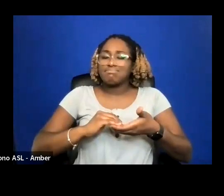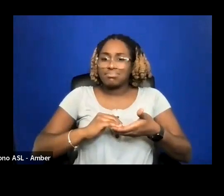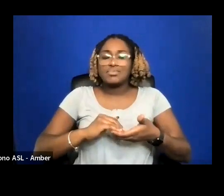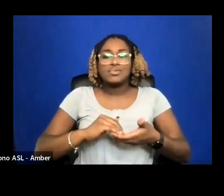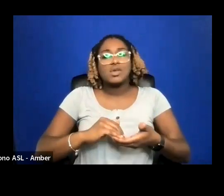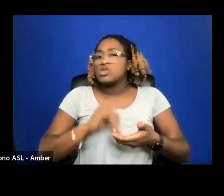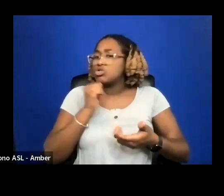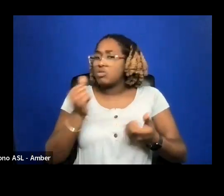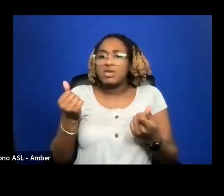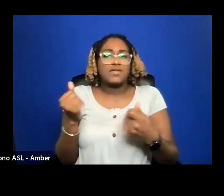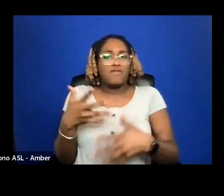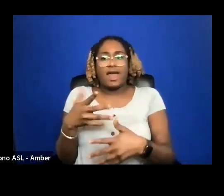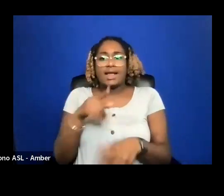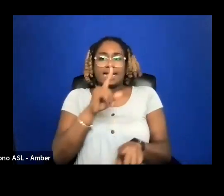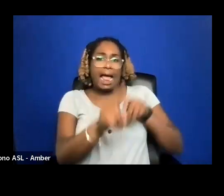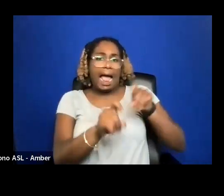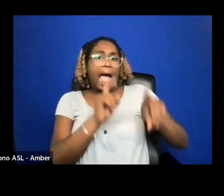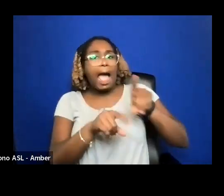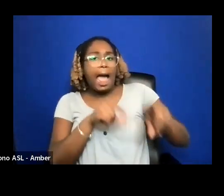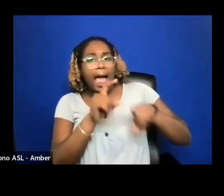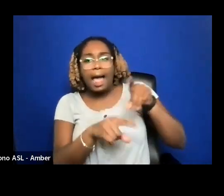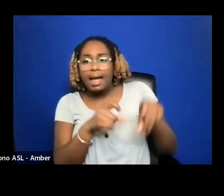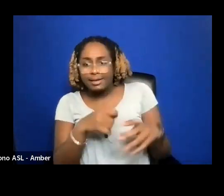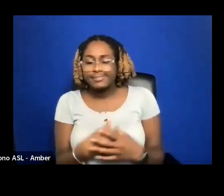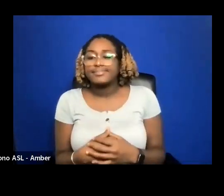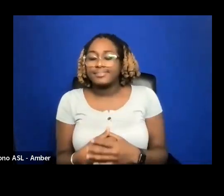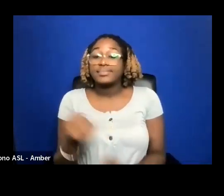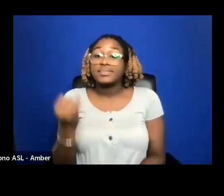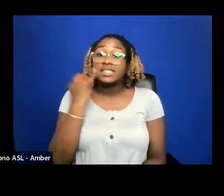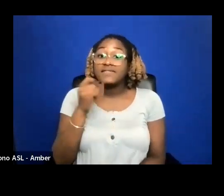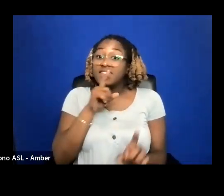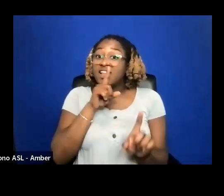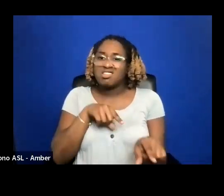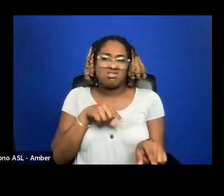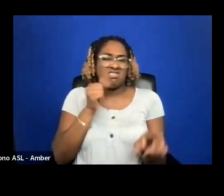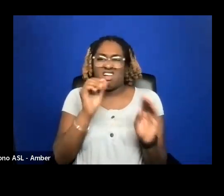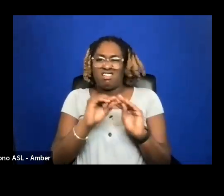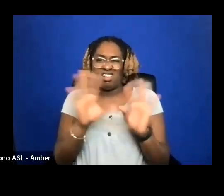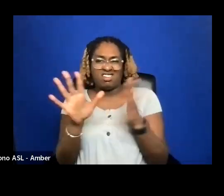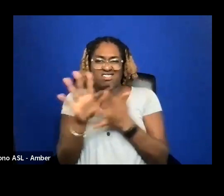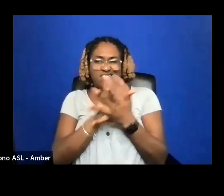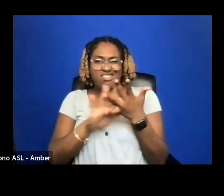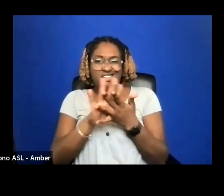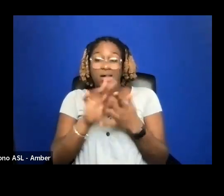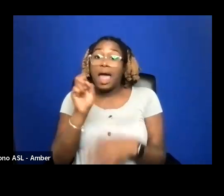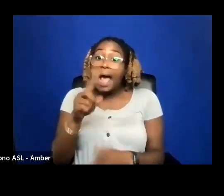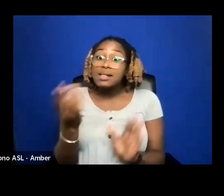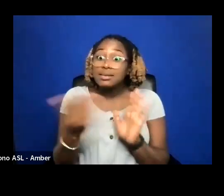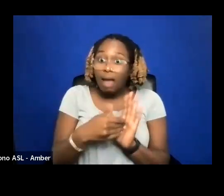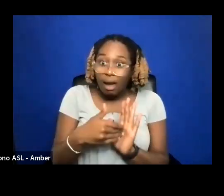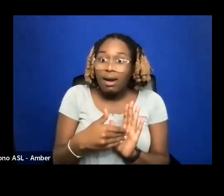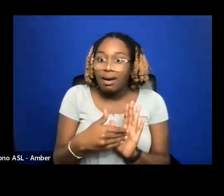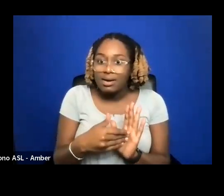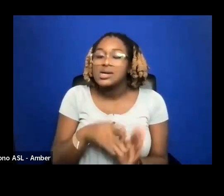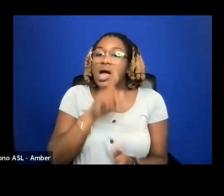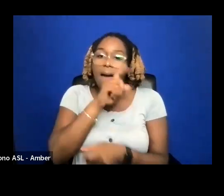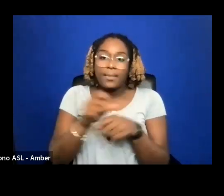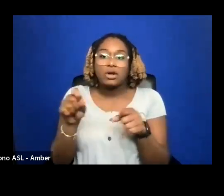AND IF THE ANSWERS AREN'T CLEAR, ASK AGAIN. BE SURE THERE IS GOOD COMMUNICATION.